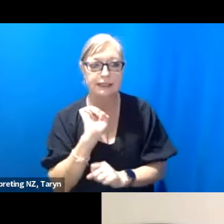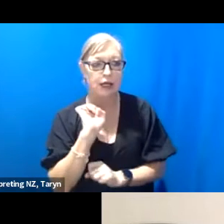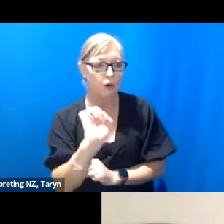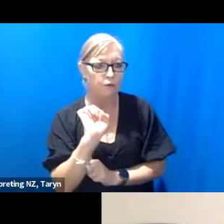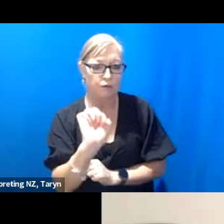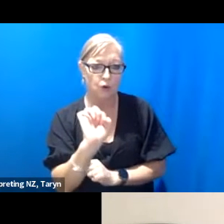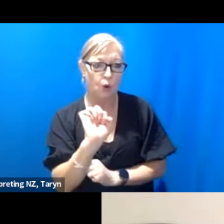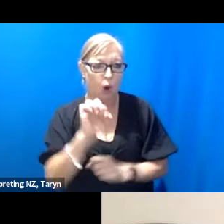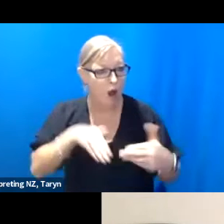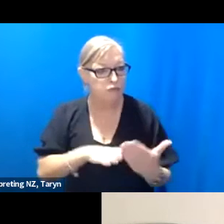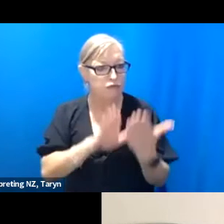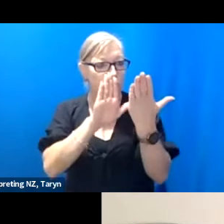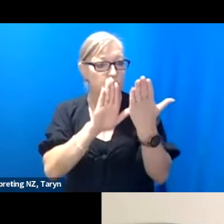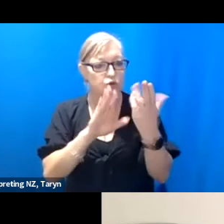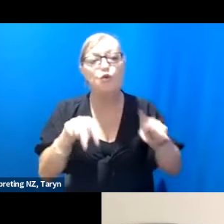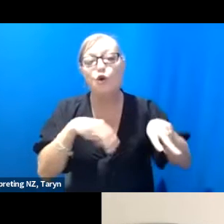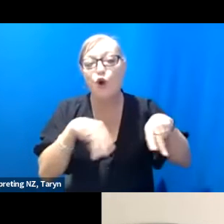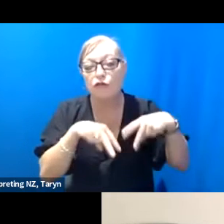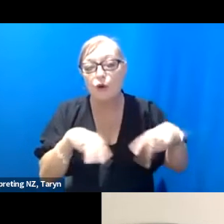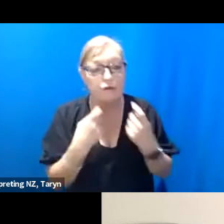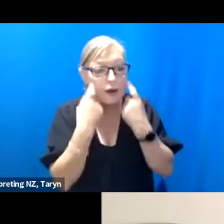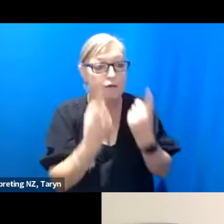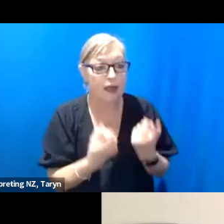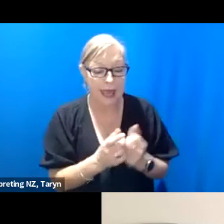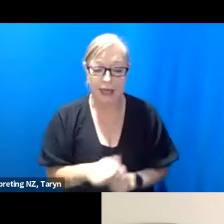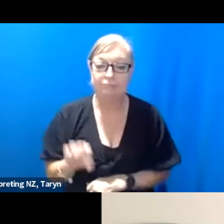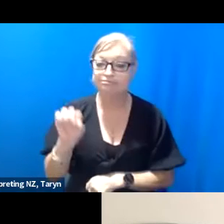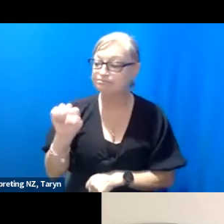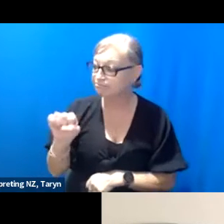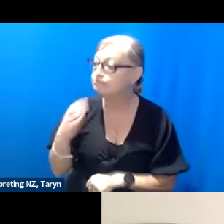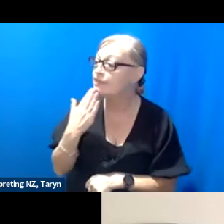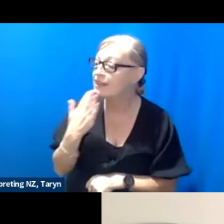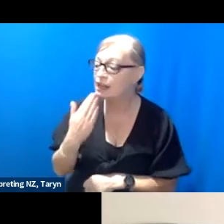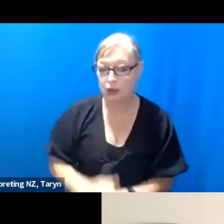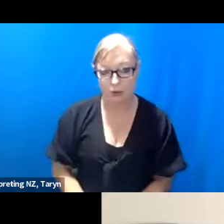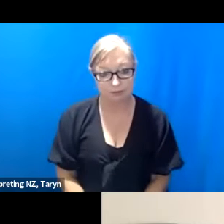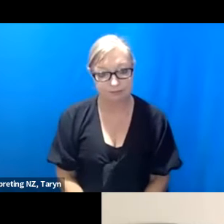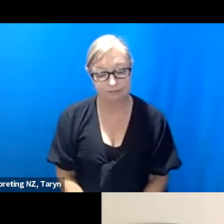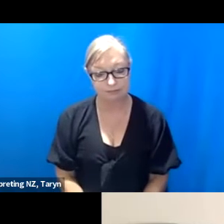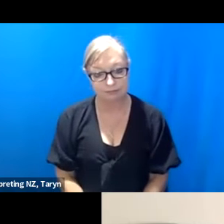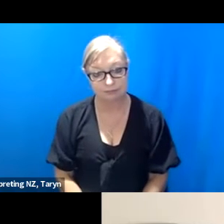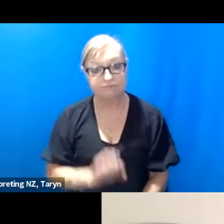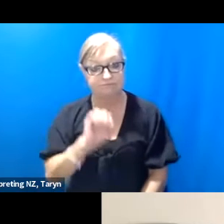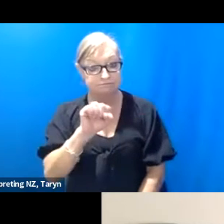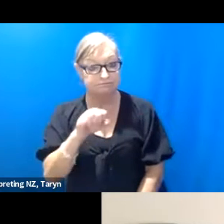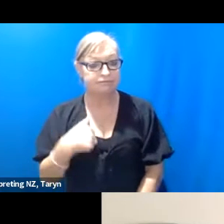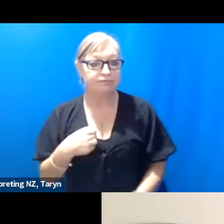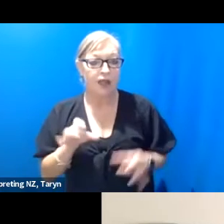Yeah, thank you yeah. so yeah I kind of- I began to use this term “Choreography of Care” what is